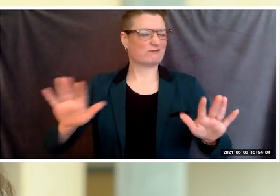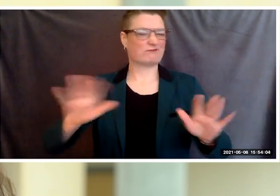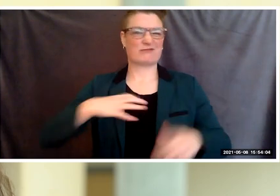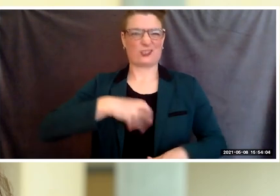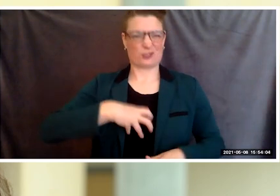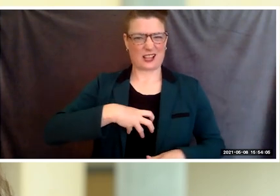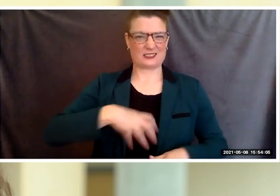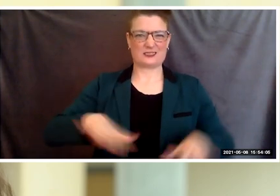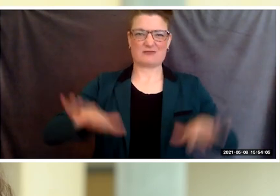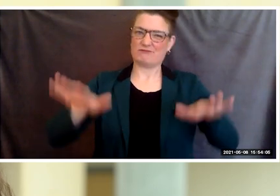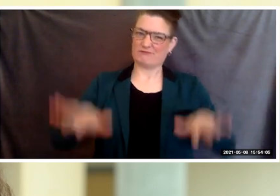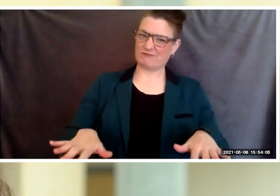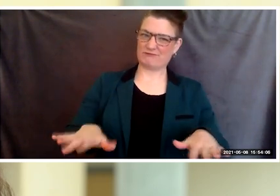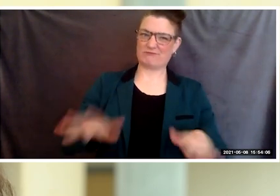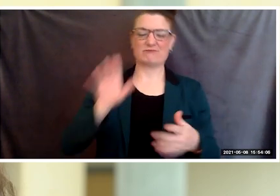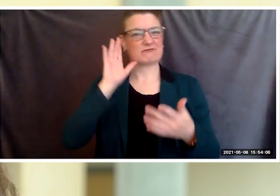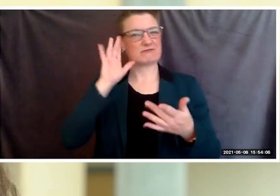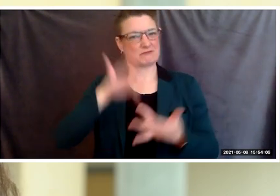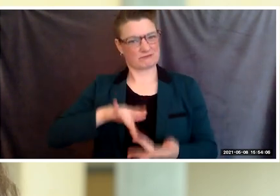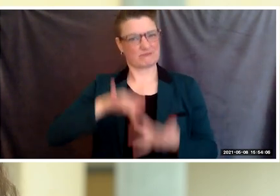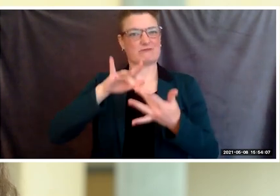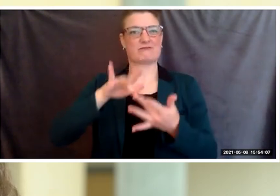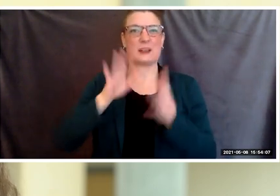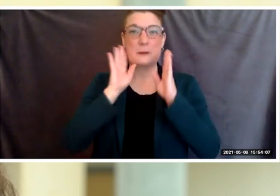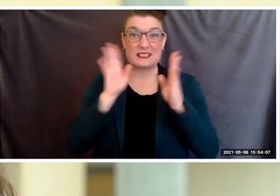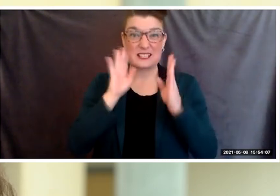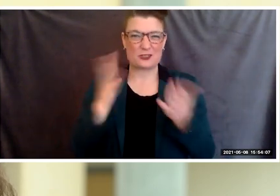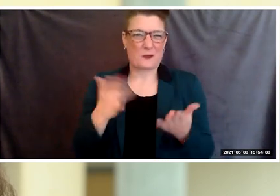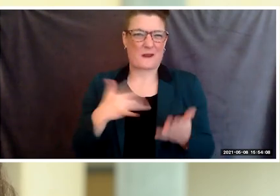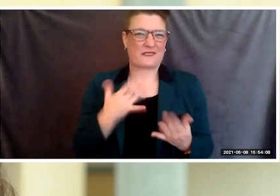to what is important and what makes life worth living.